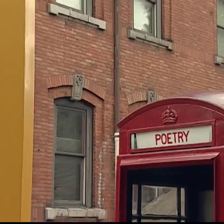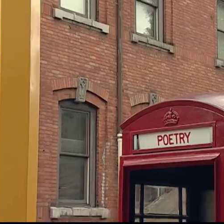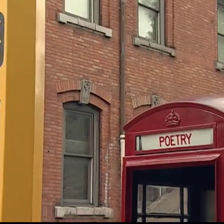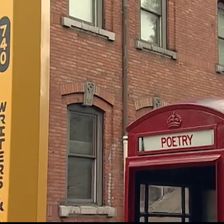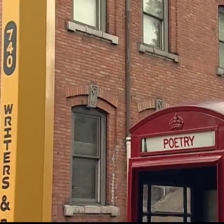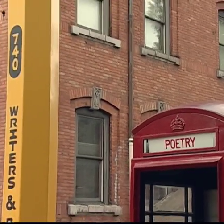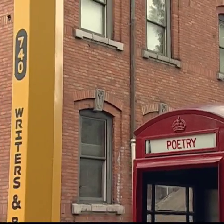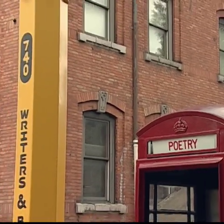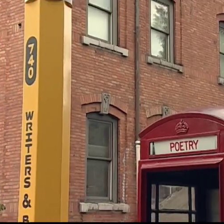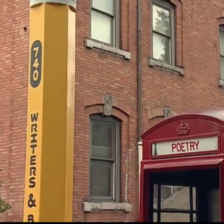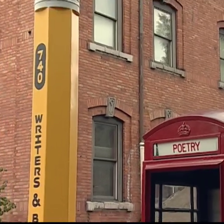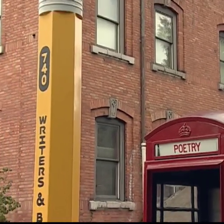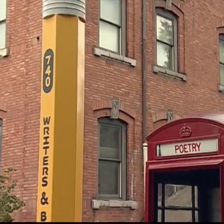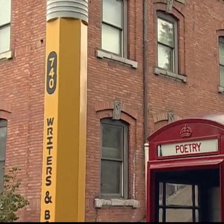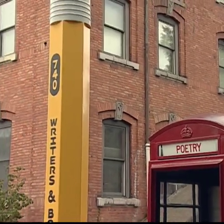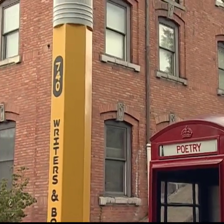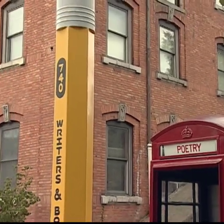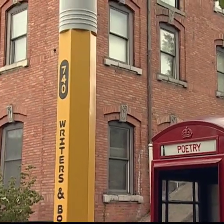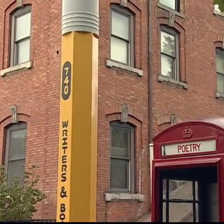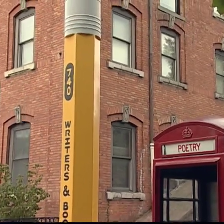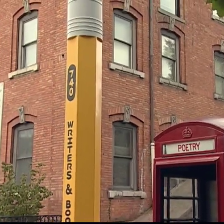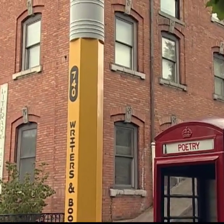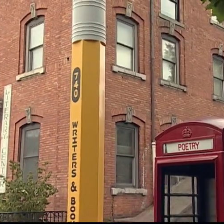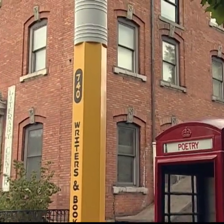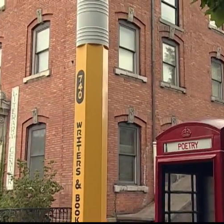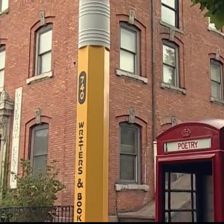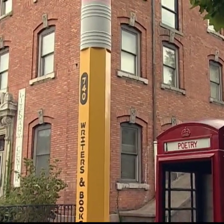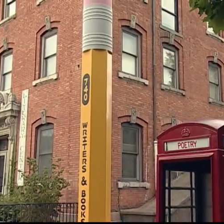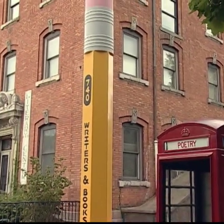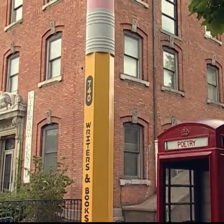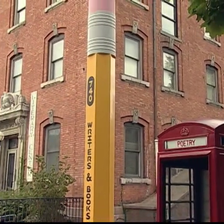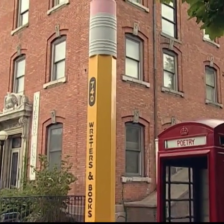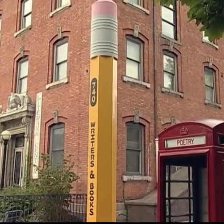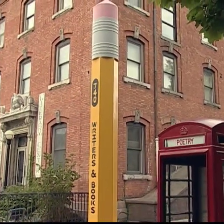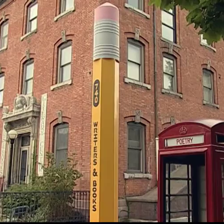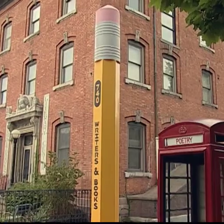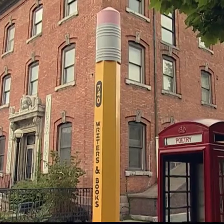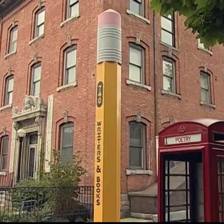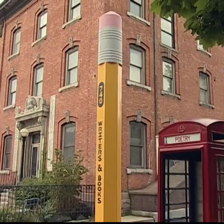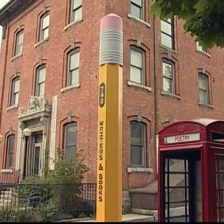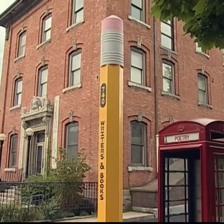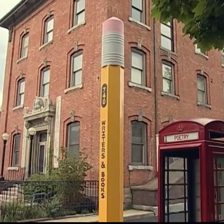Joe Flaherty's Writers and Books Literary Centre in Rochester.